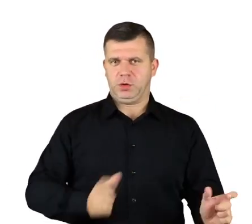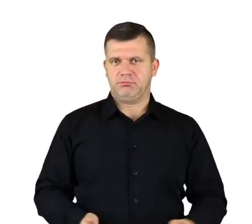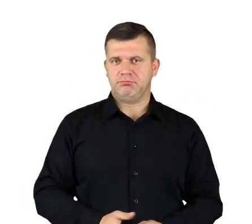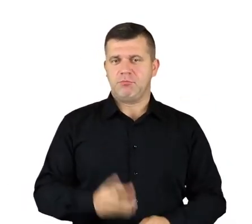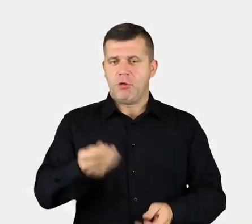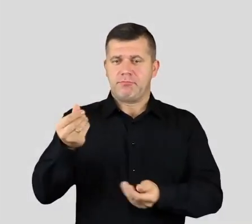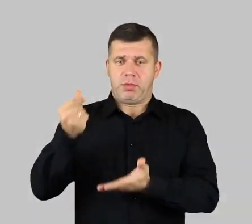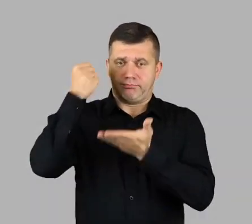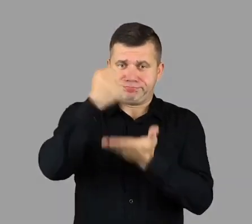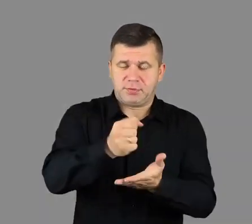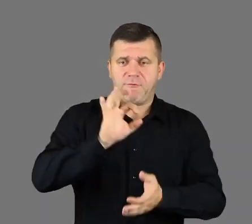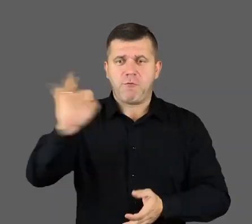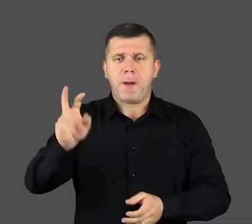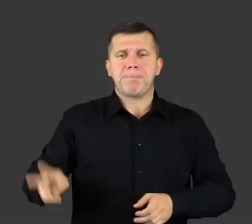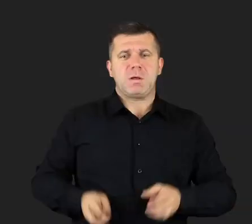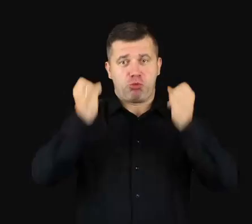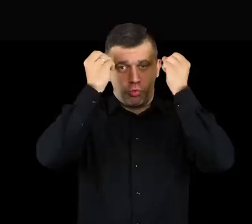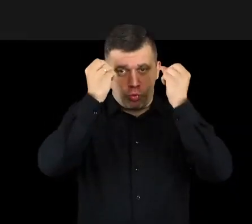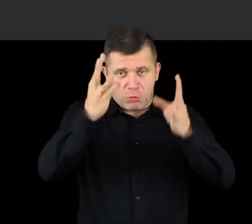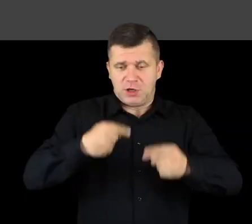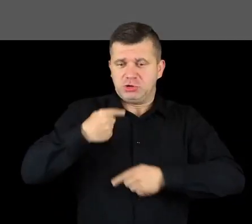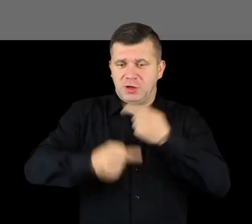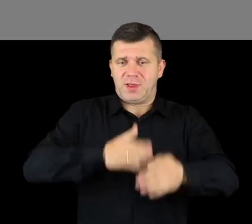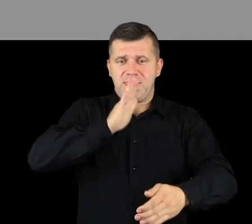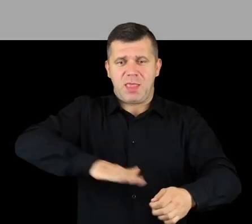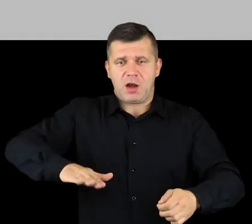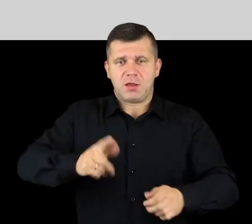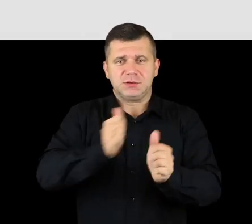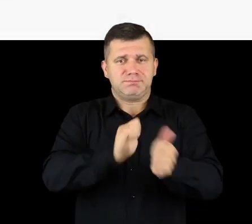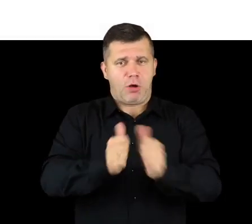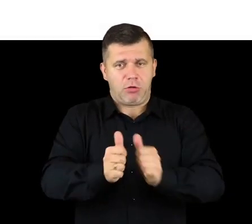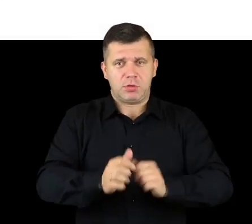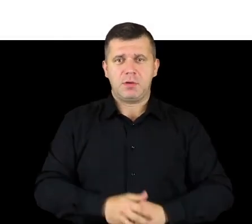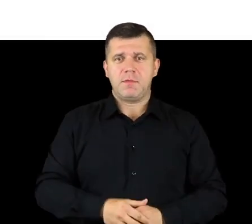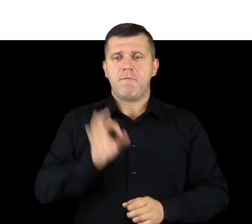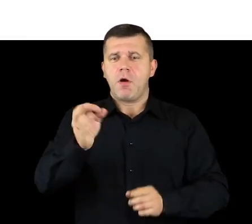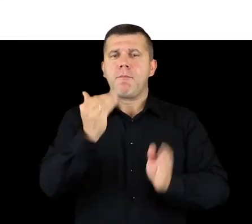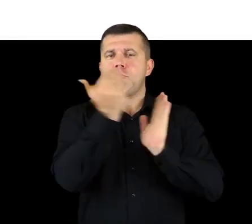Cofounded by the Minister of Culture, National Heritage and Sport from the resources of “EtnoPolska 2021”